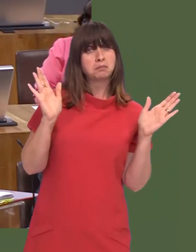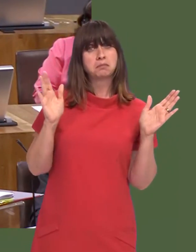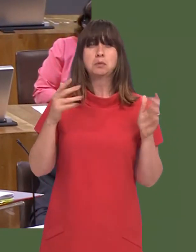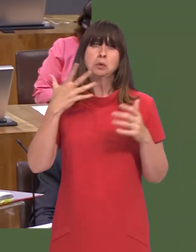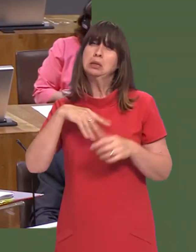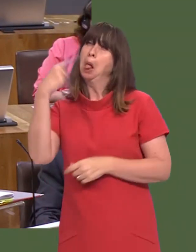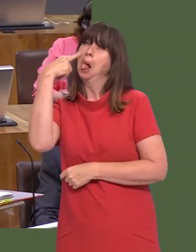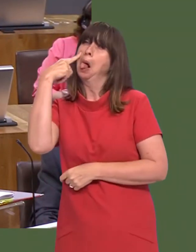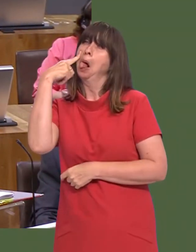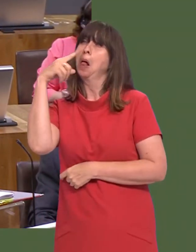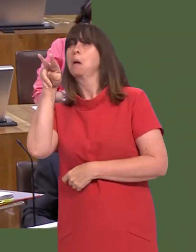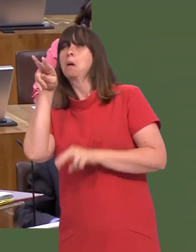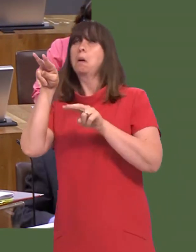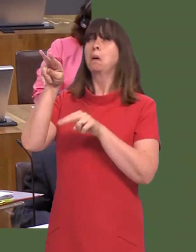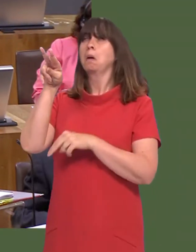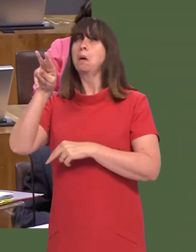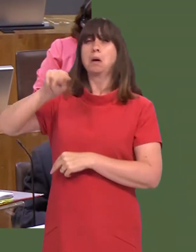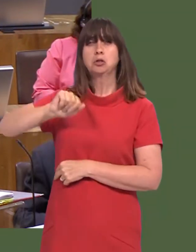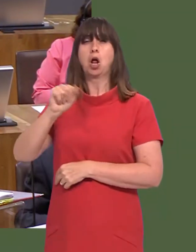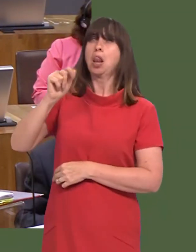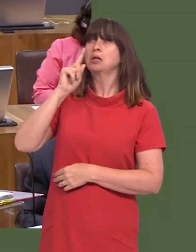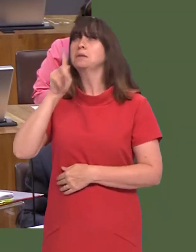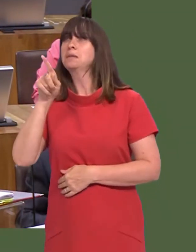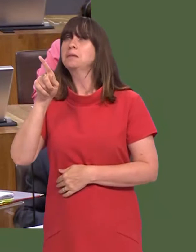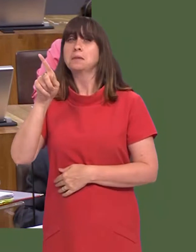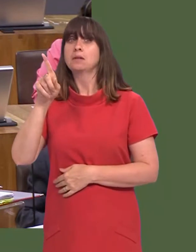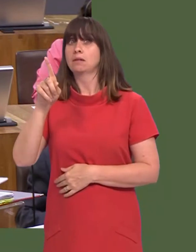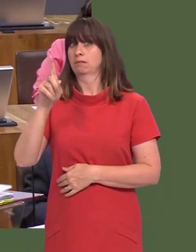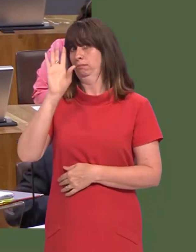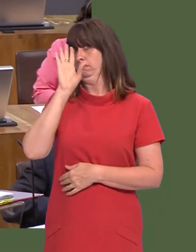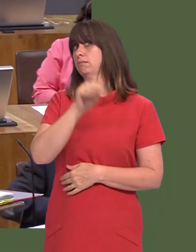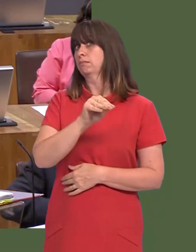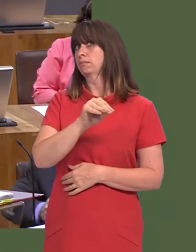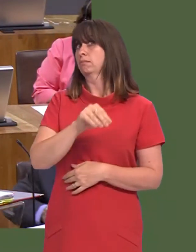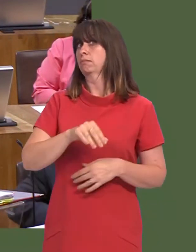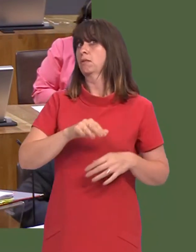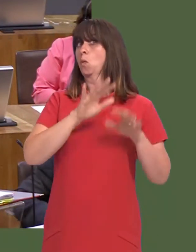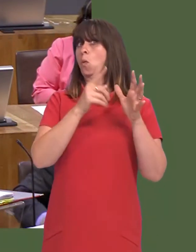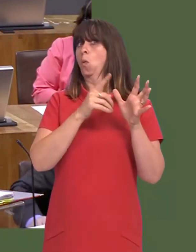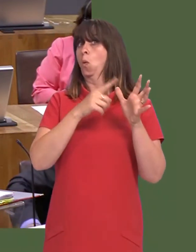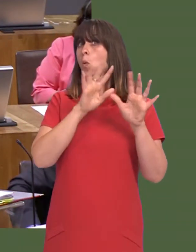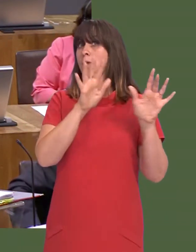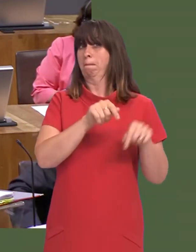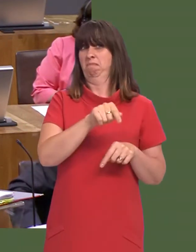We would have to study how it works in Scotland. May I say to the Member, of course, that one of the things that will be happening in the